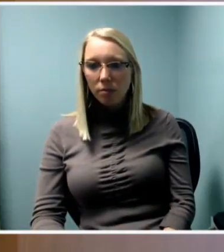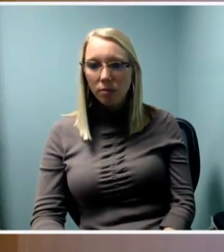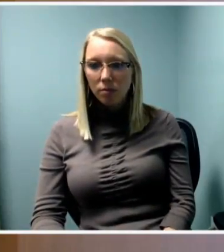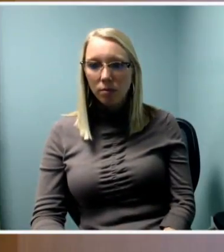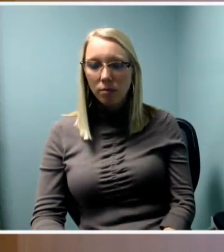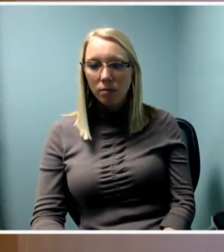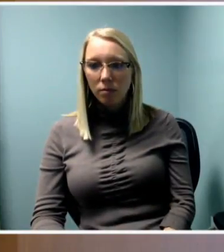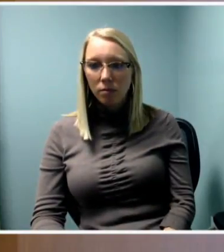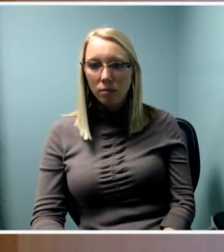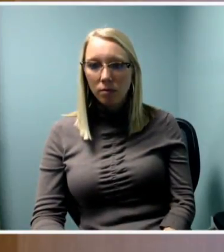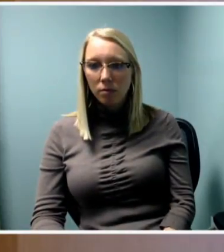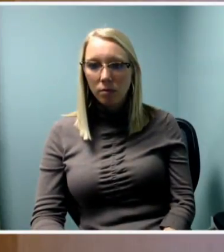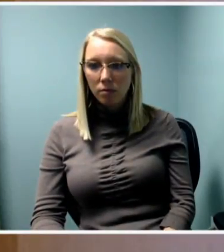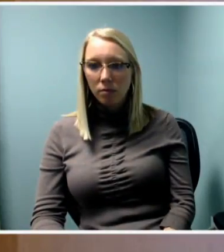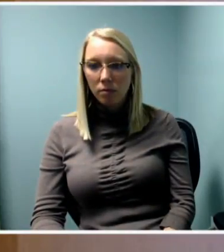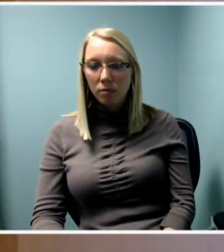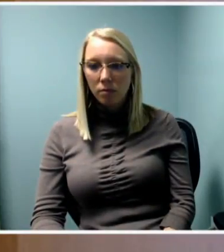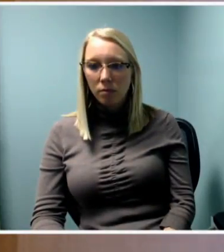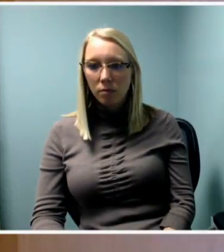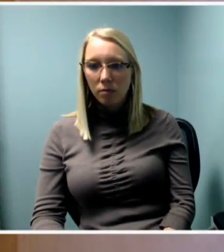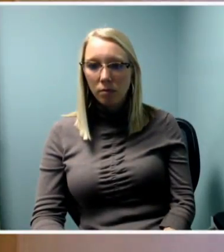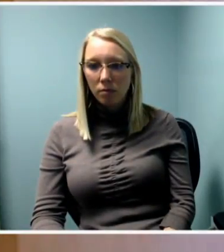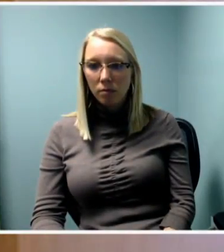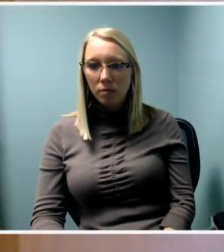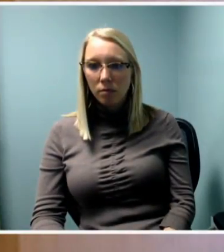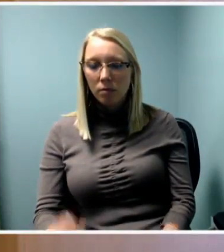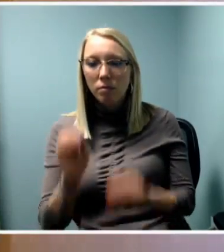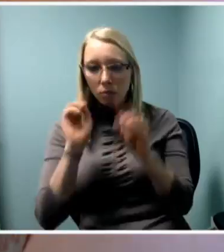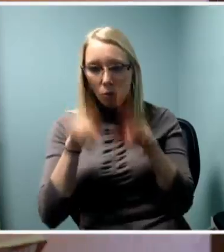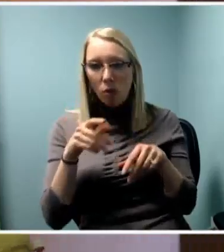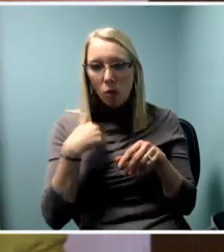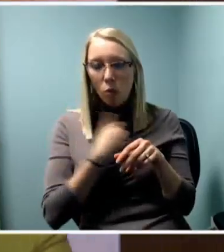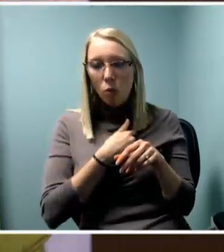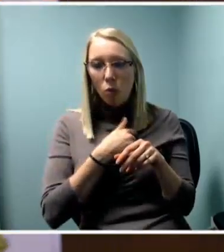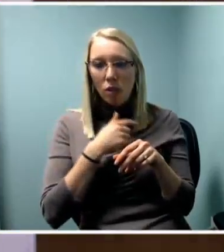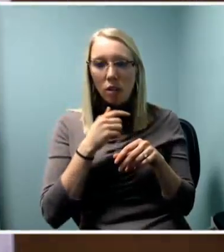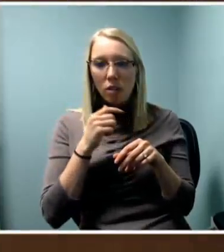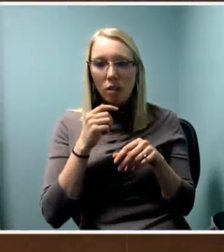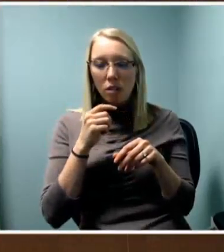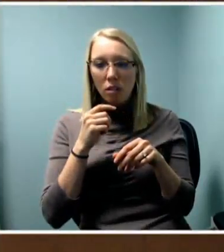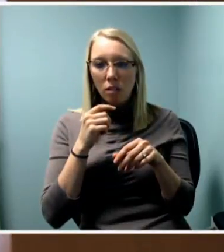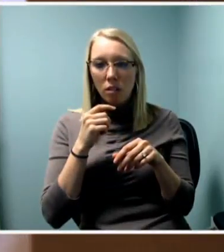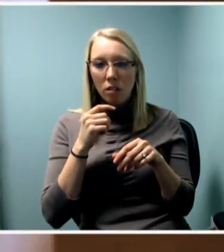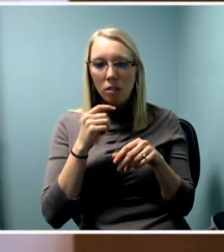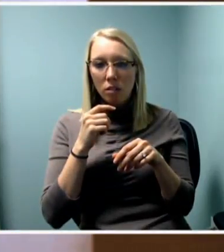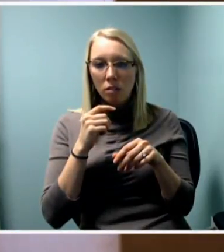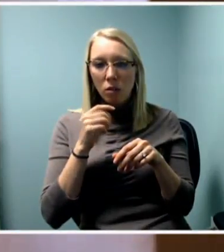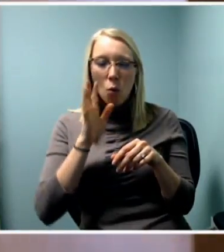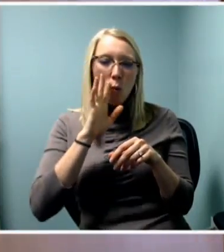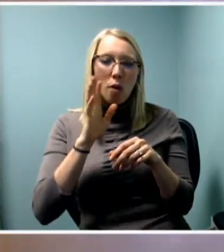And, again, if you do have-- we're going to do this primarily as a reporting. If you have a burning, burning question